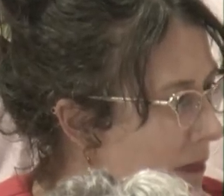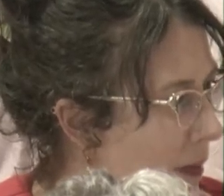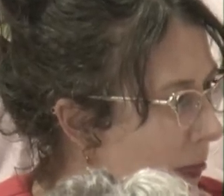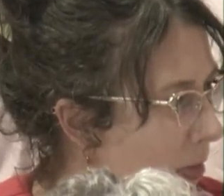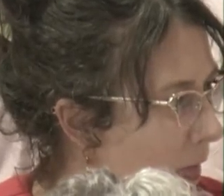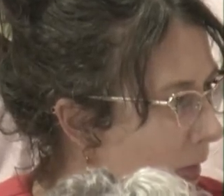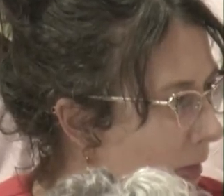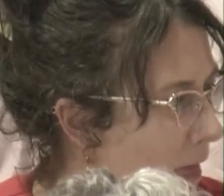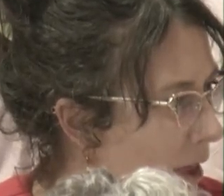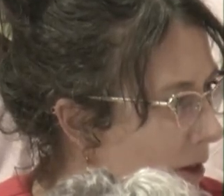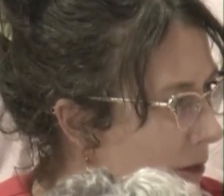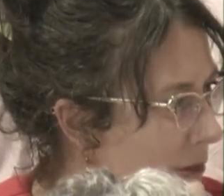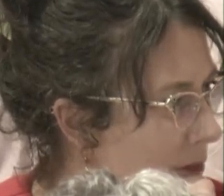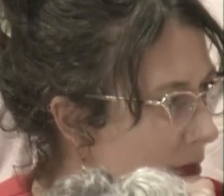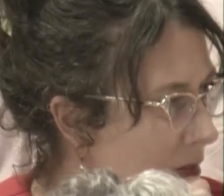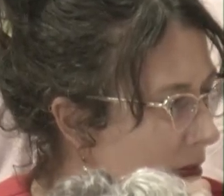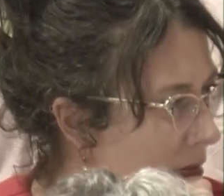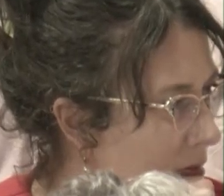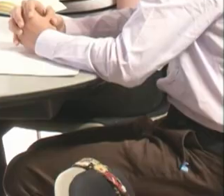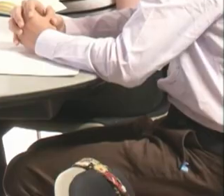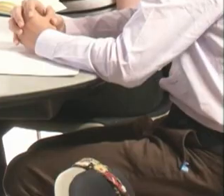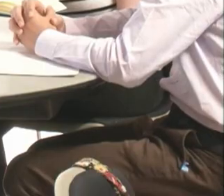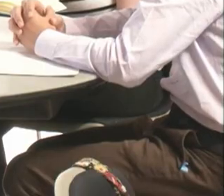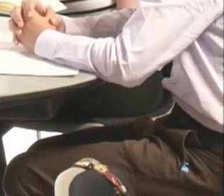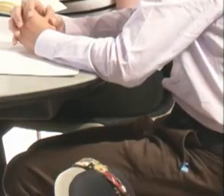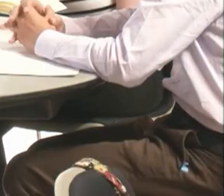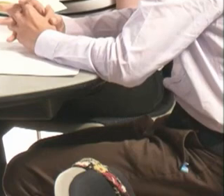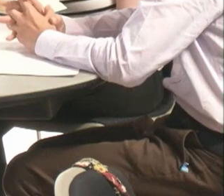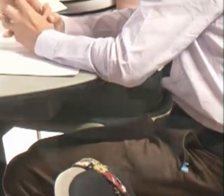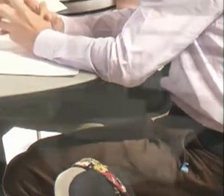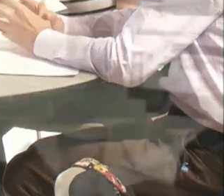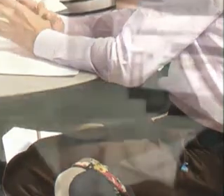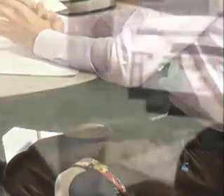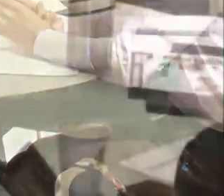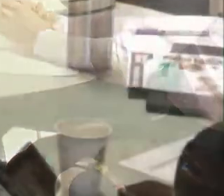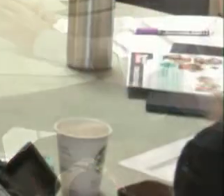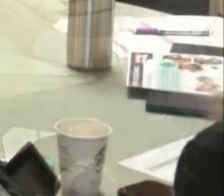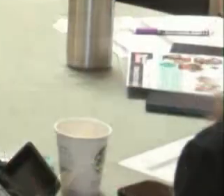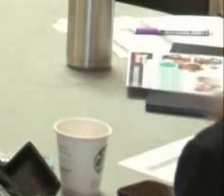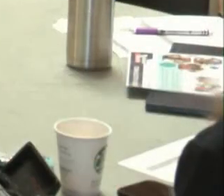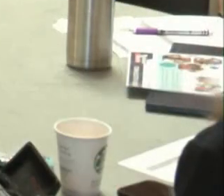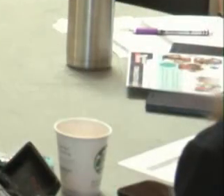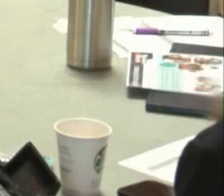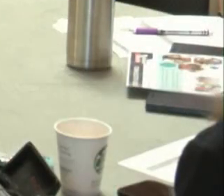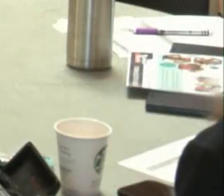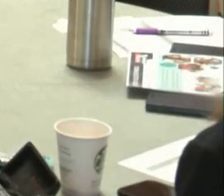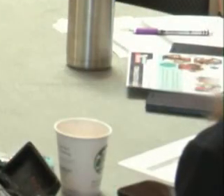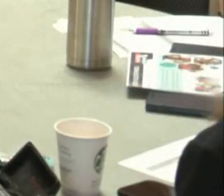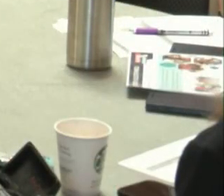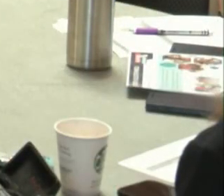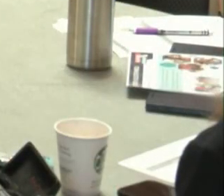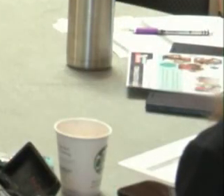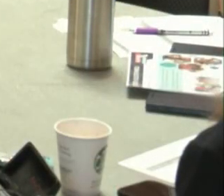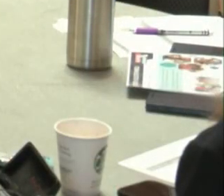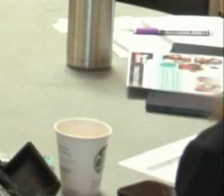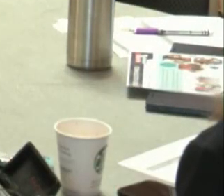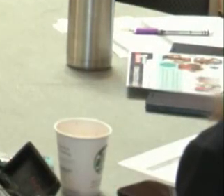consequences that might happen from your idea? Are there trade-offs that need to be made? Just make some notes for about